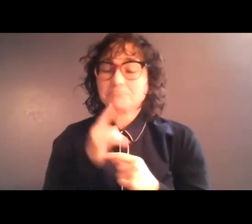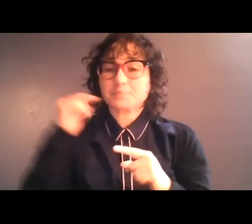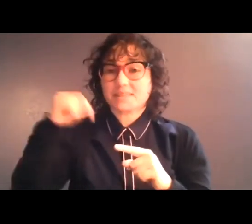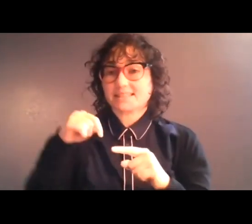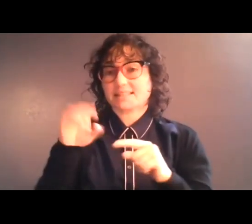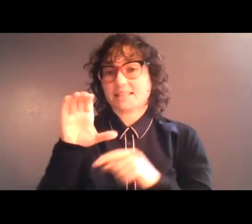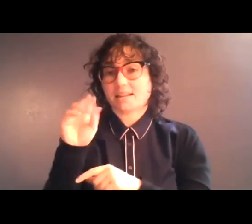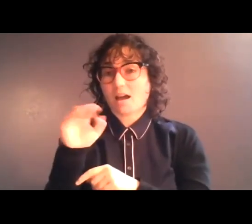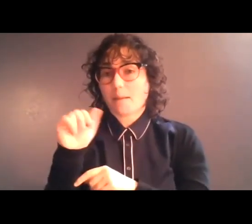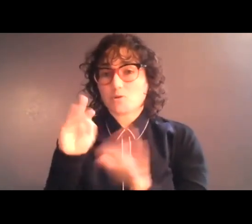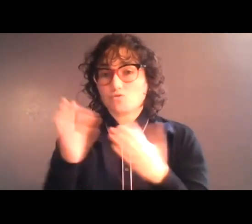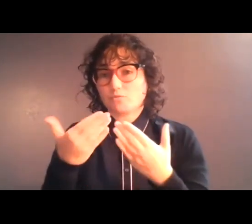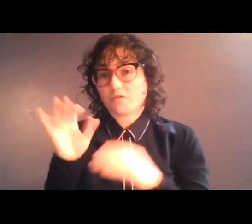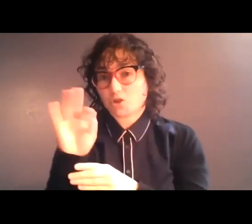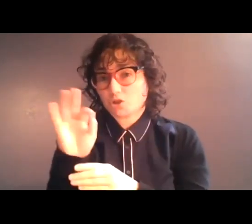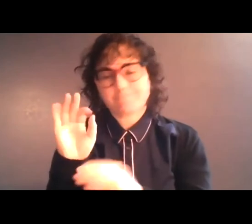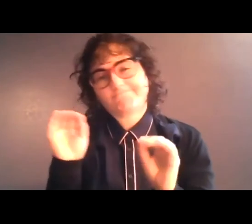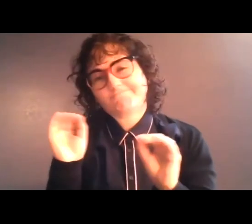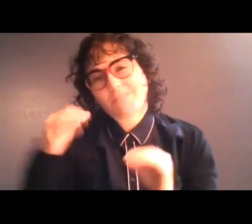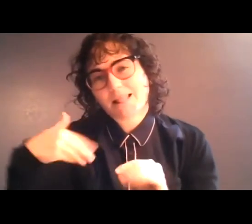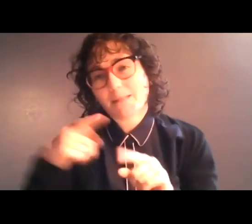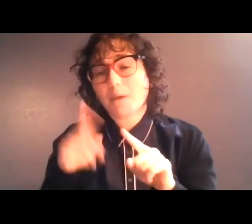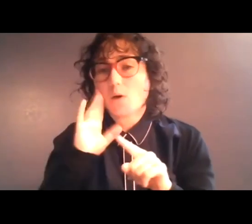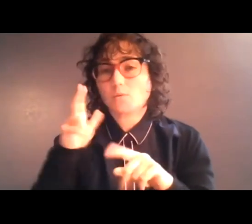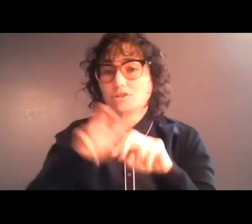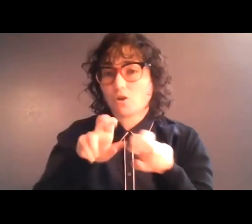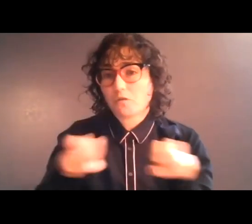there's no furniture yet, but I’m getting a sofa, probably, and then, I'll also put,